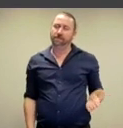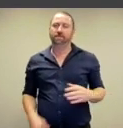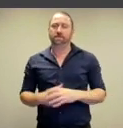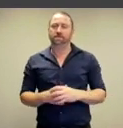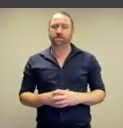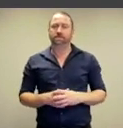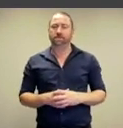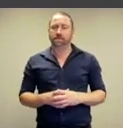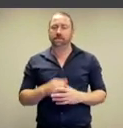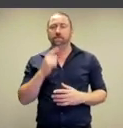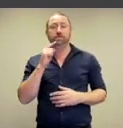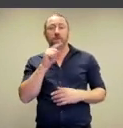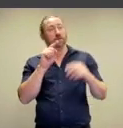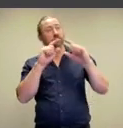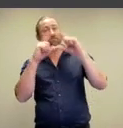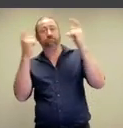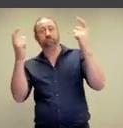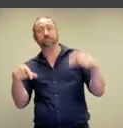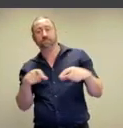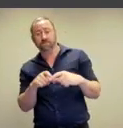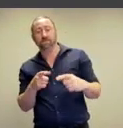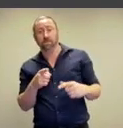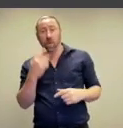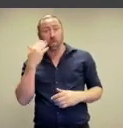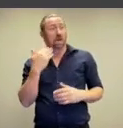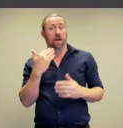So in this performance, de Robertis uses